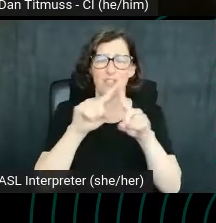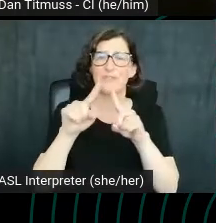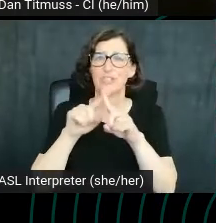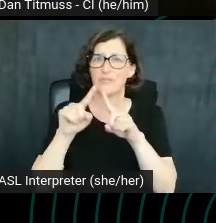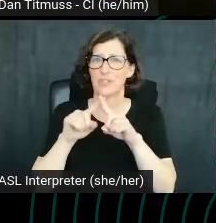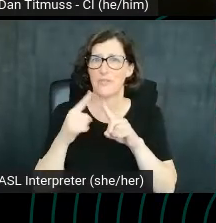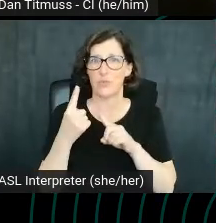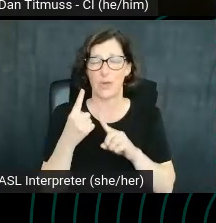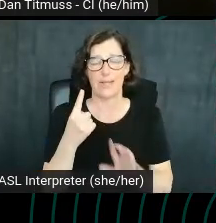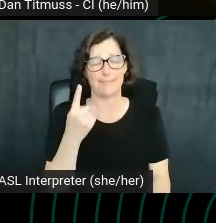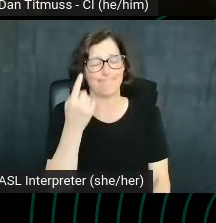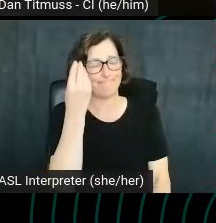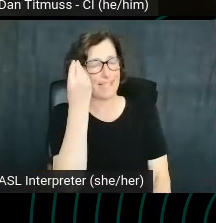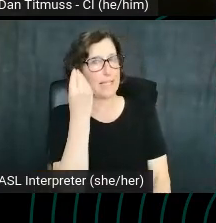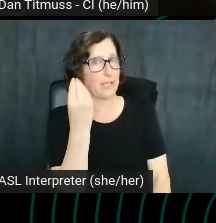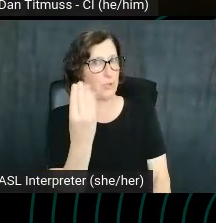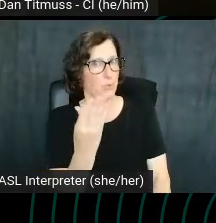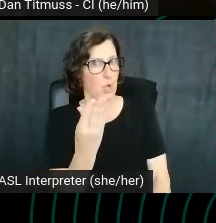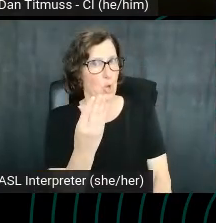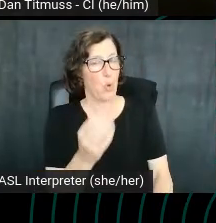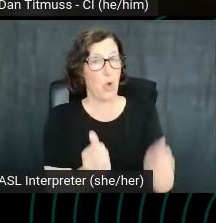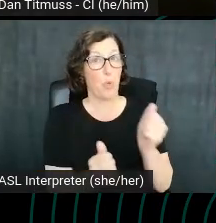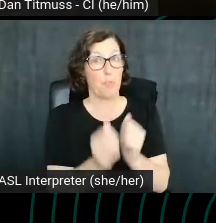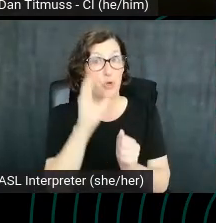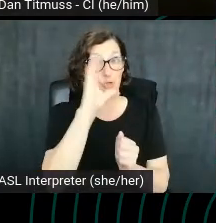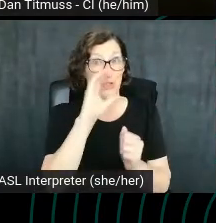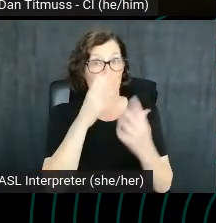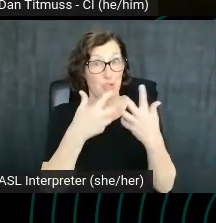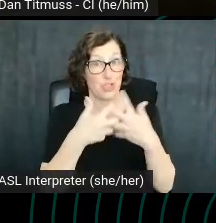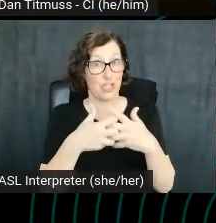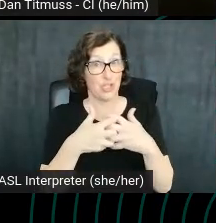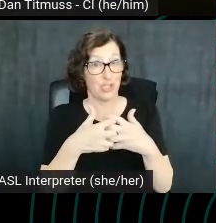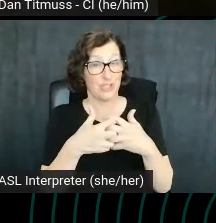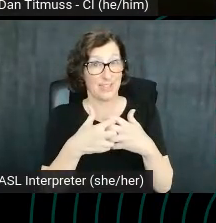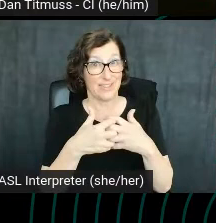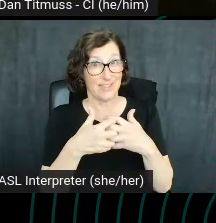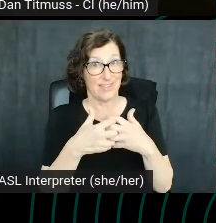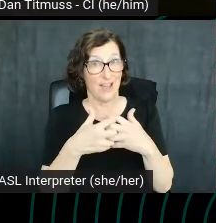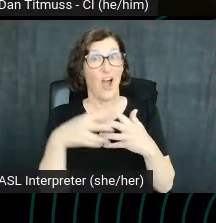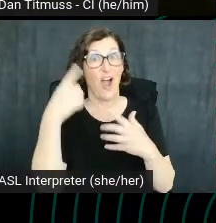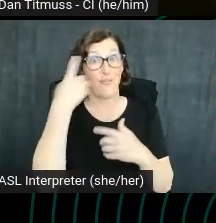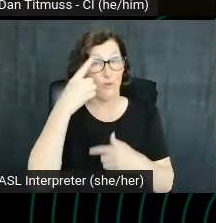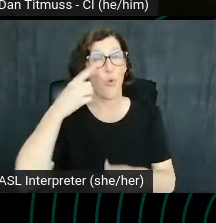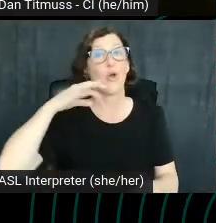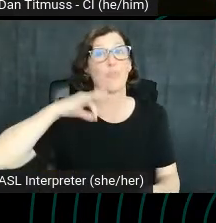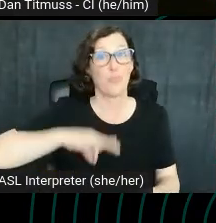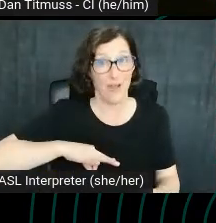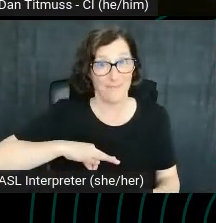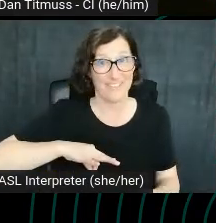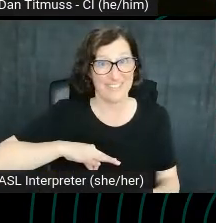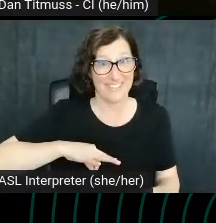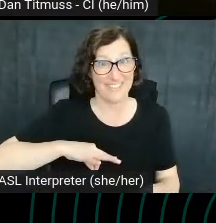let you know. Most search engines are not nonprofits. They aren't doing this out of the good of their heart. And search engines,